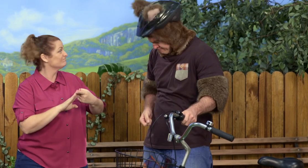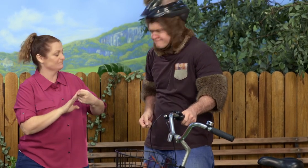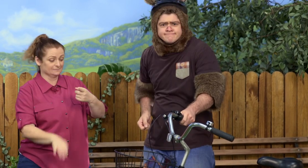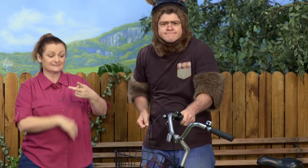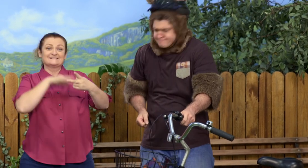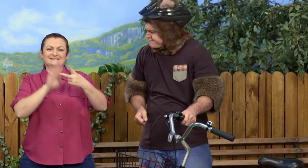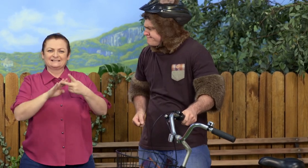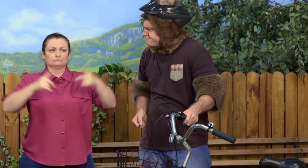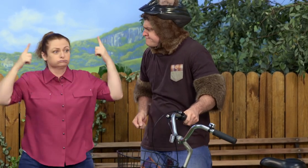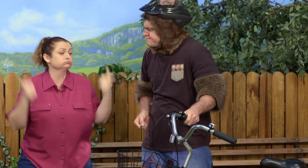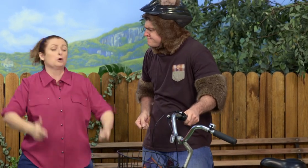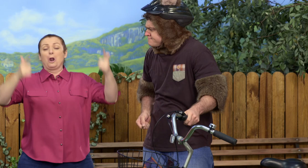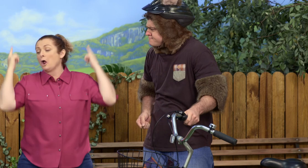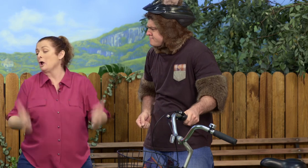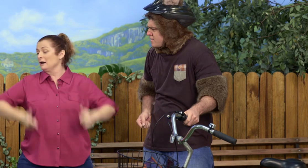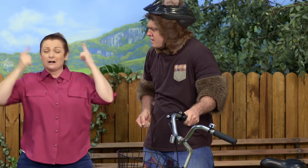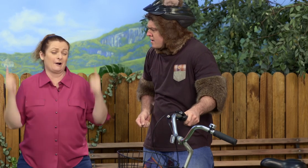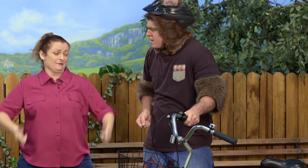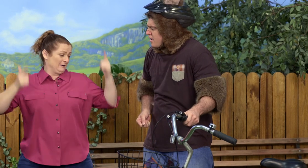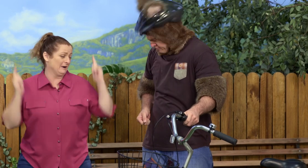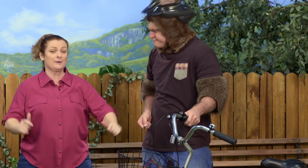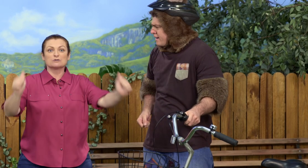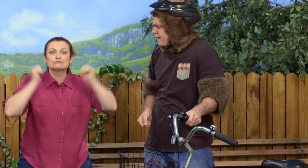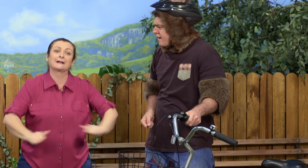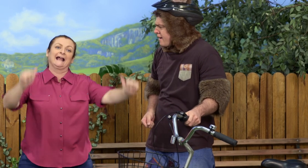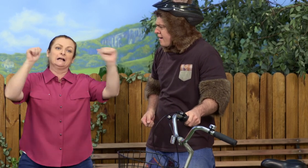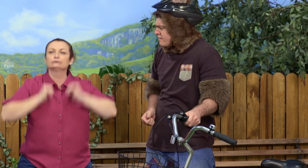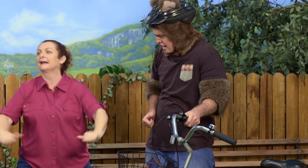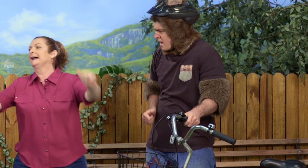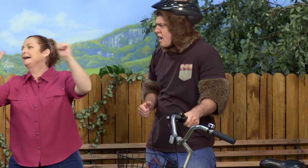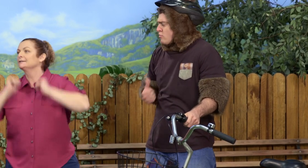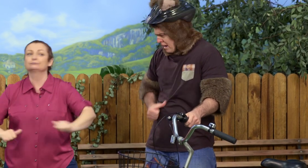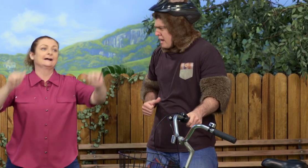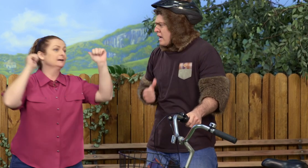Secondly, it takes lots and lots and lots of practice.